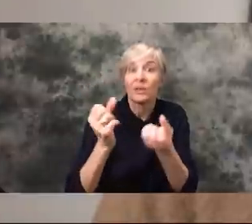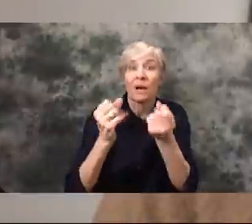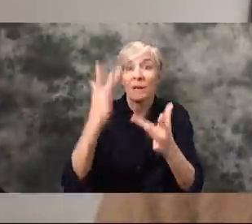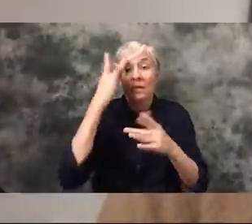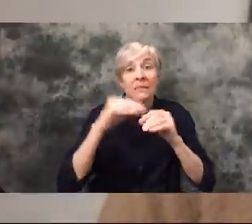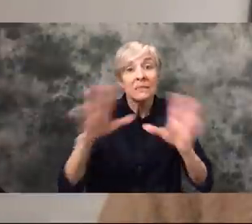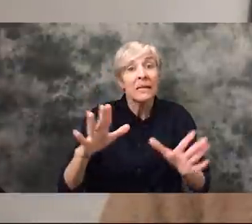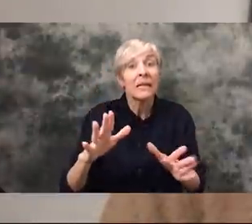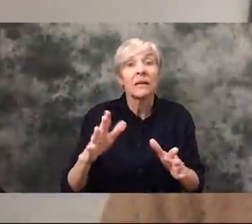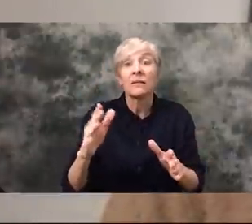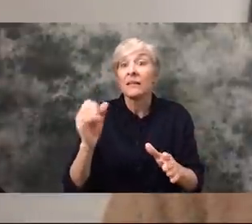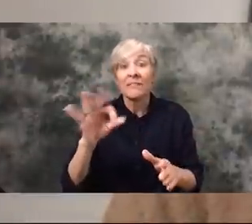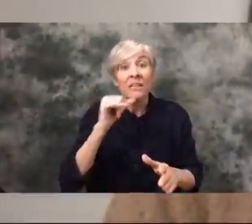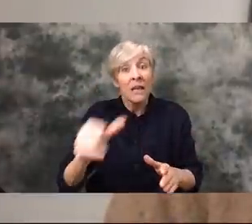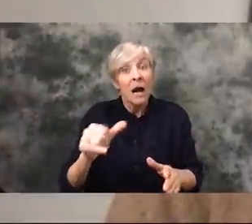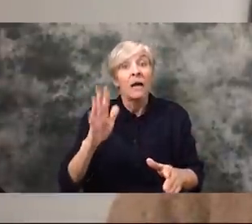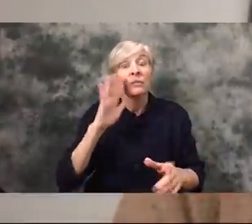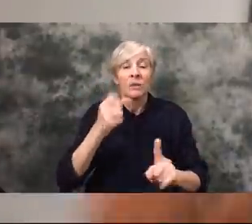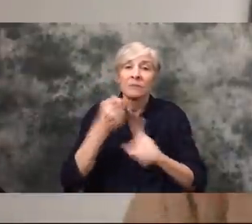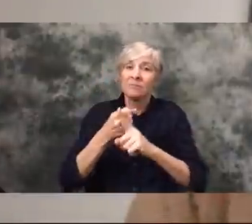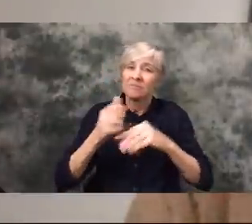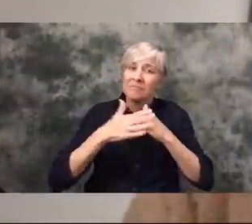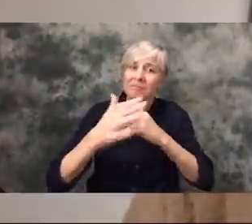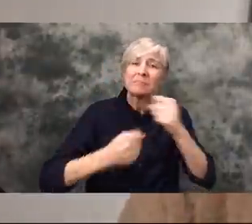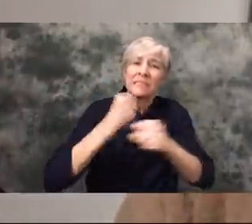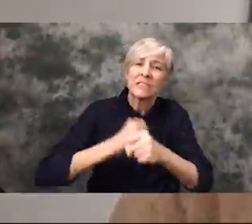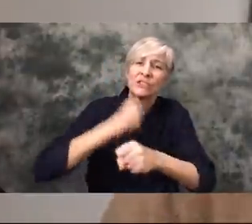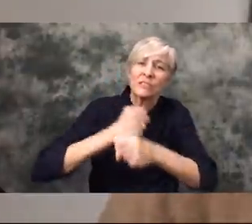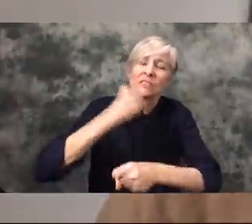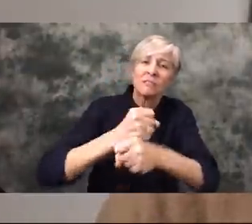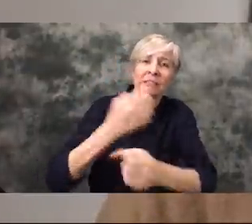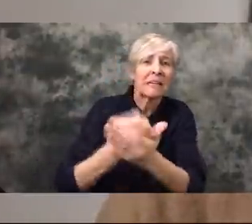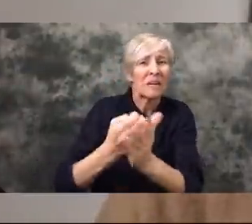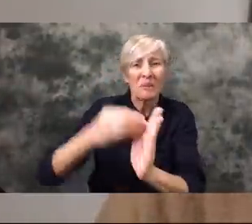know so much of our small towns so much of our rural areas are dependent on